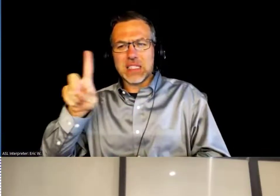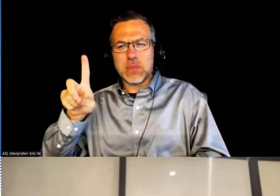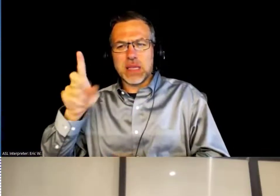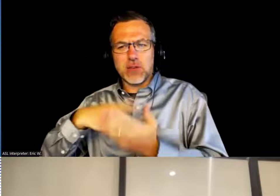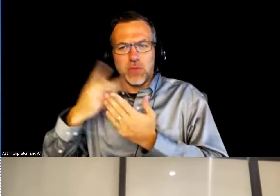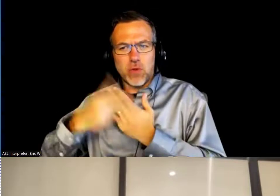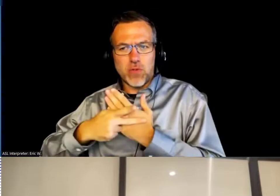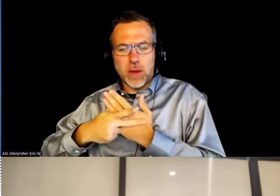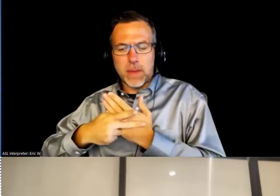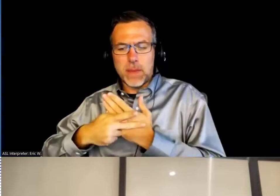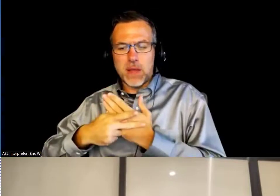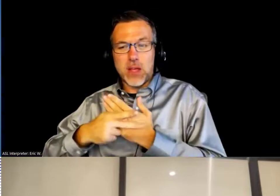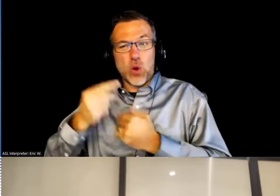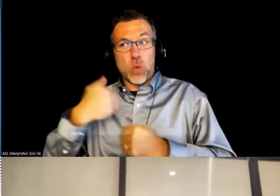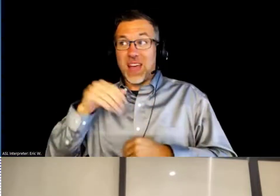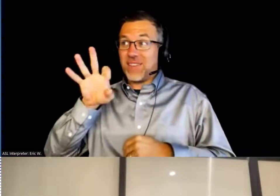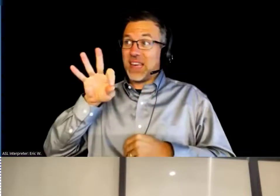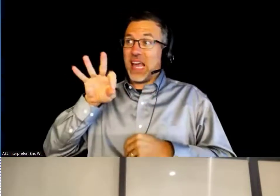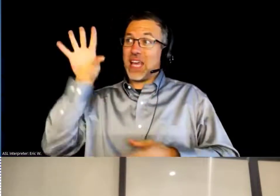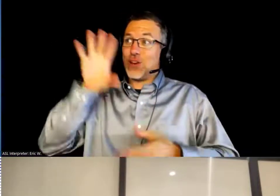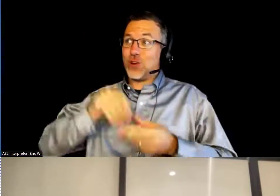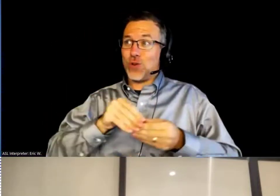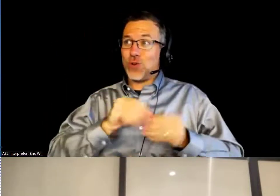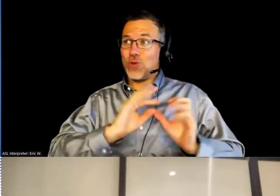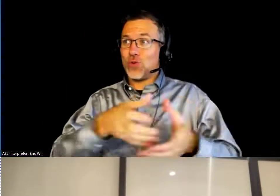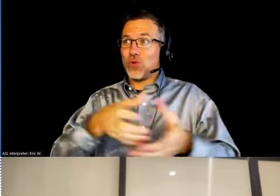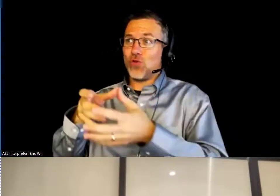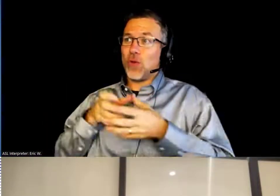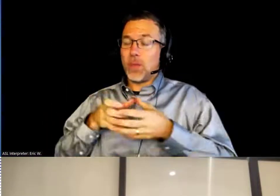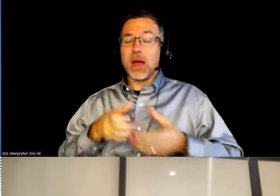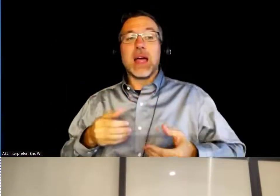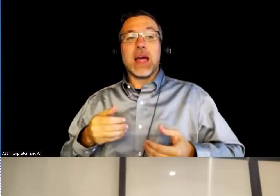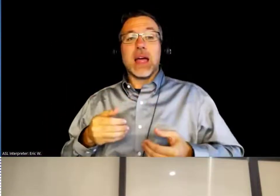and as a group, we've been really successful in the LRP.